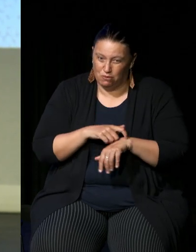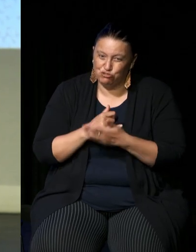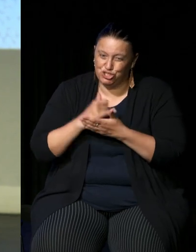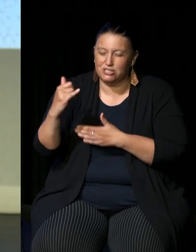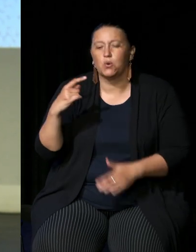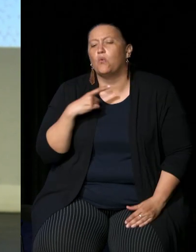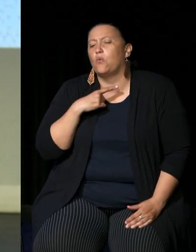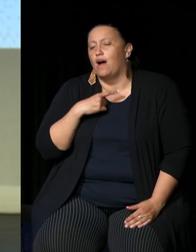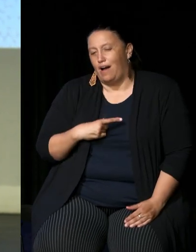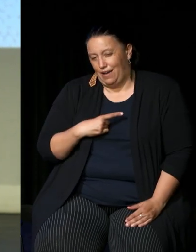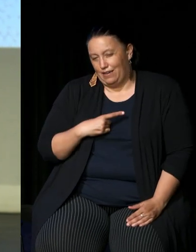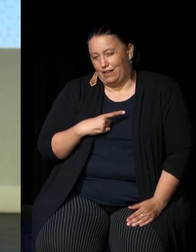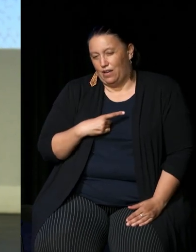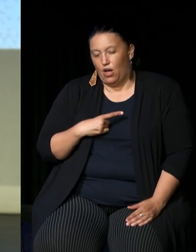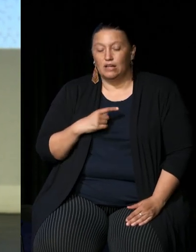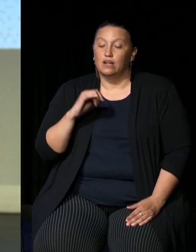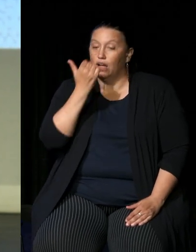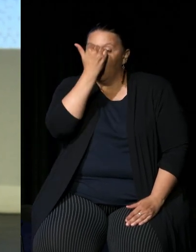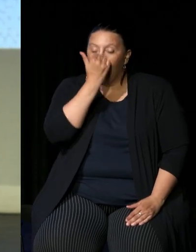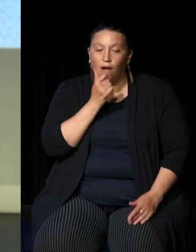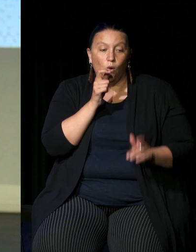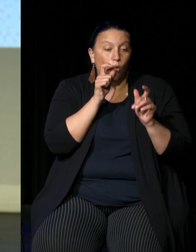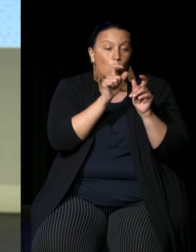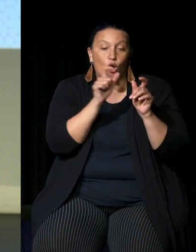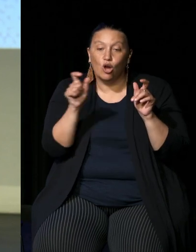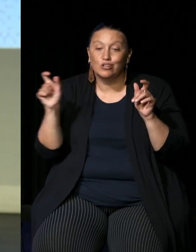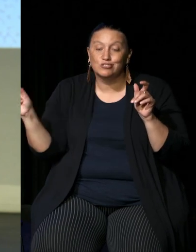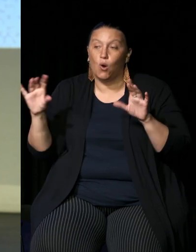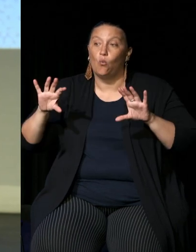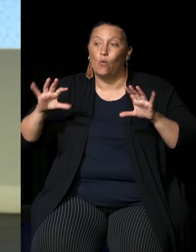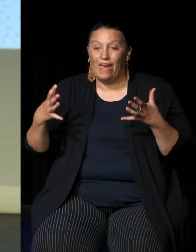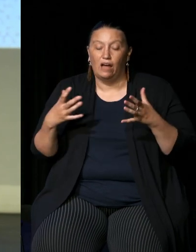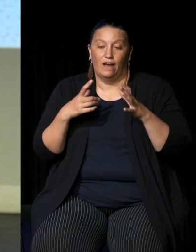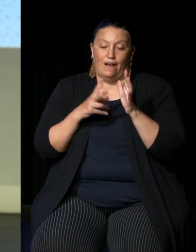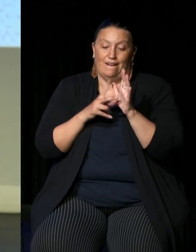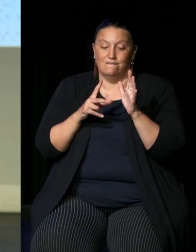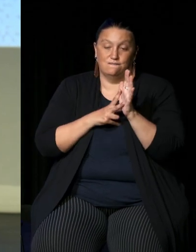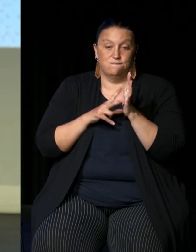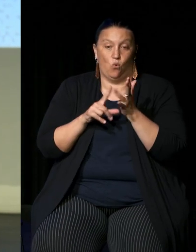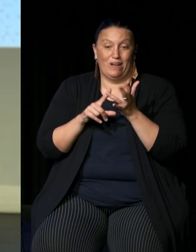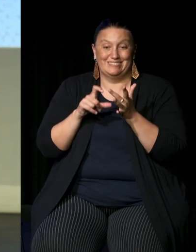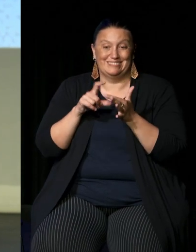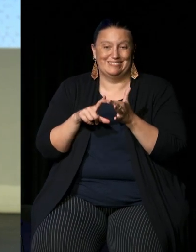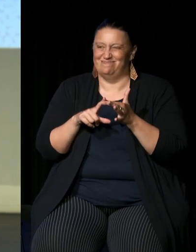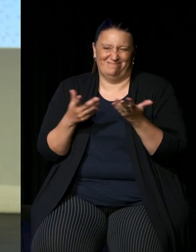that just words just symbolic words without a voice is not something Indigenous people want